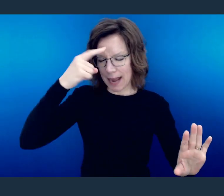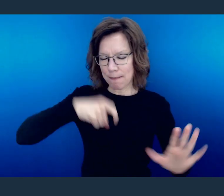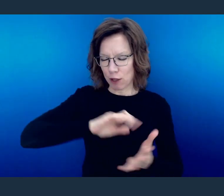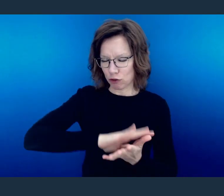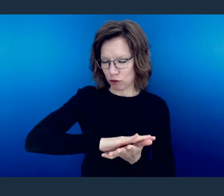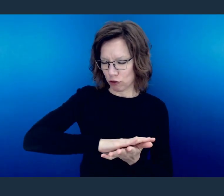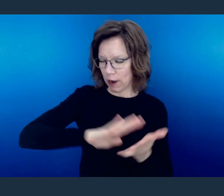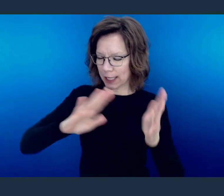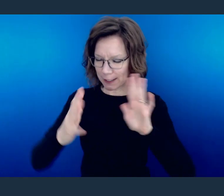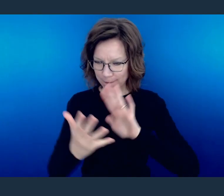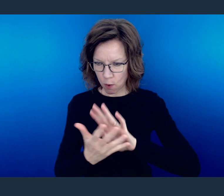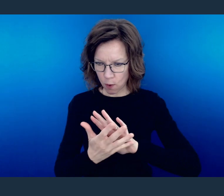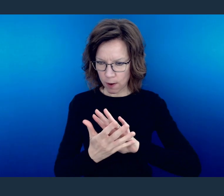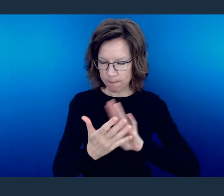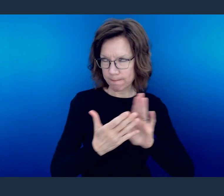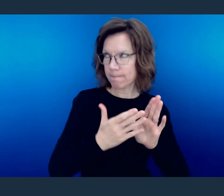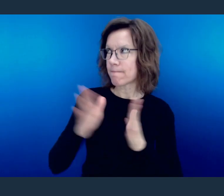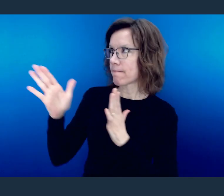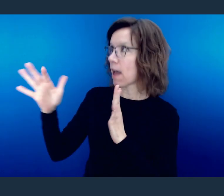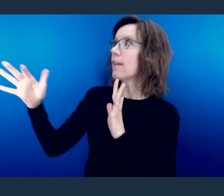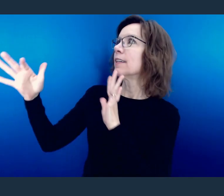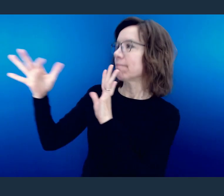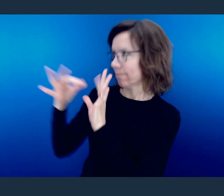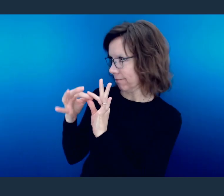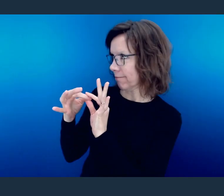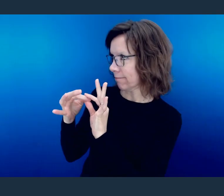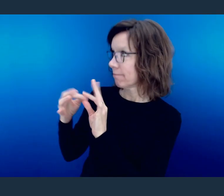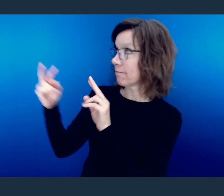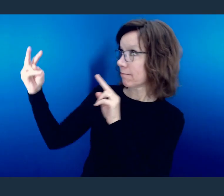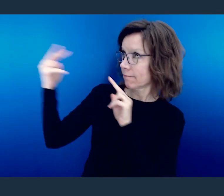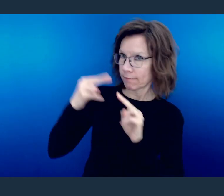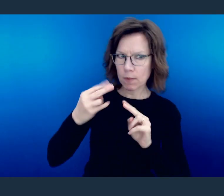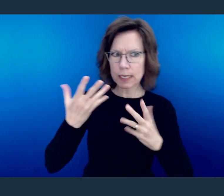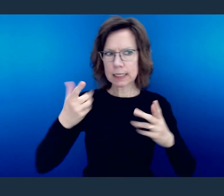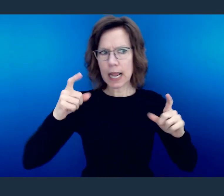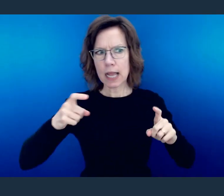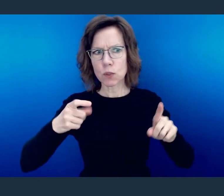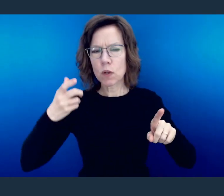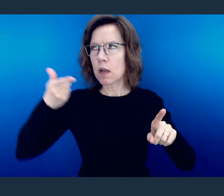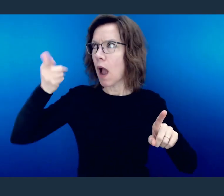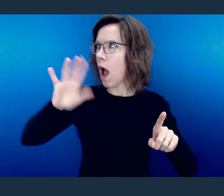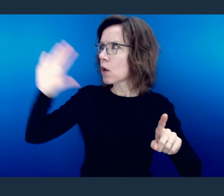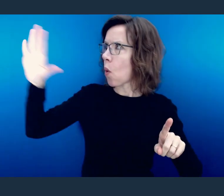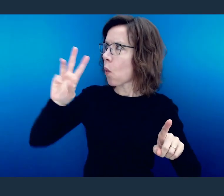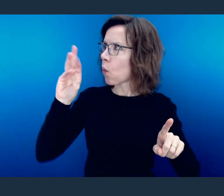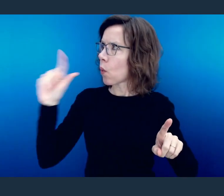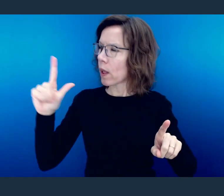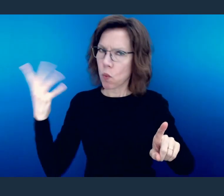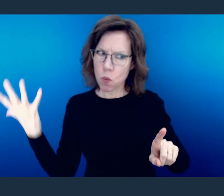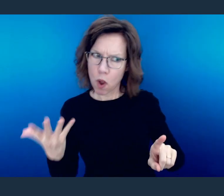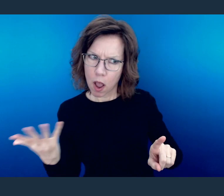of your mind, that by testing you may discern what is the will of God, what is good and